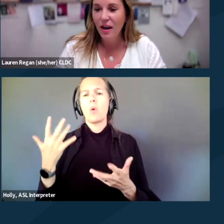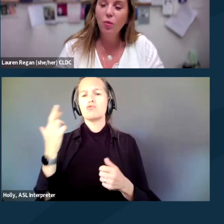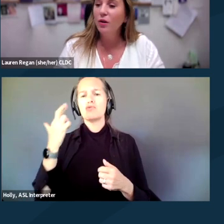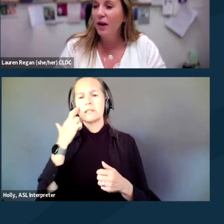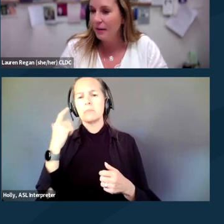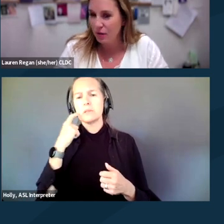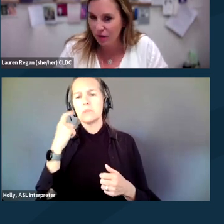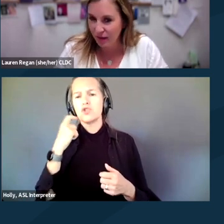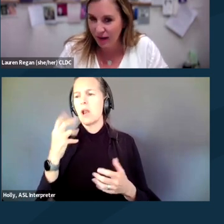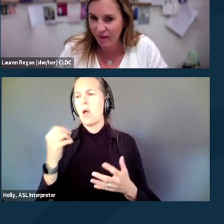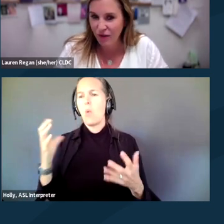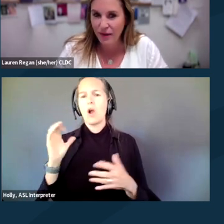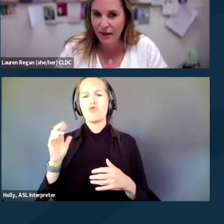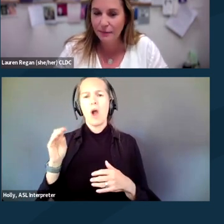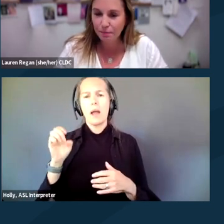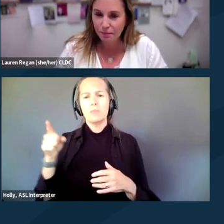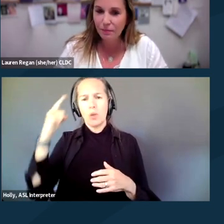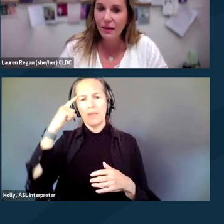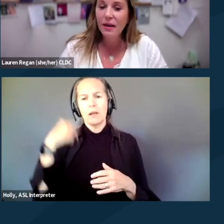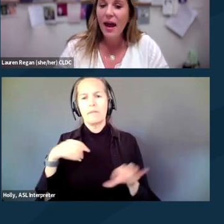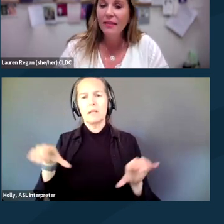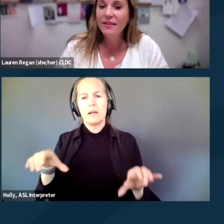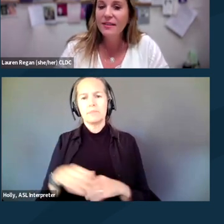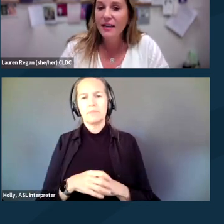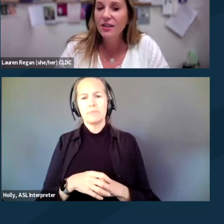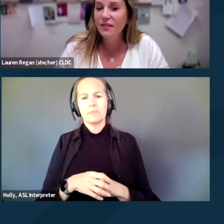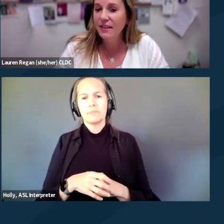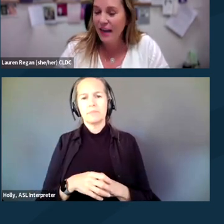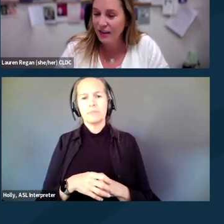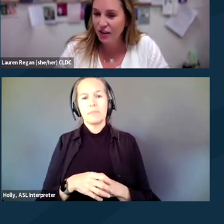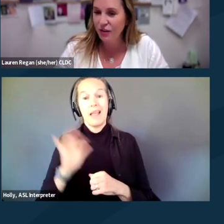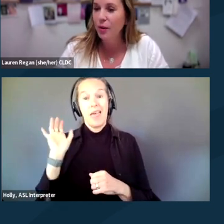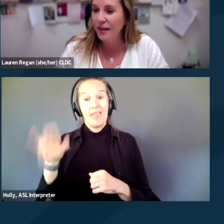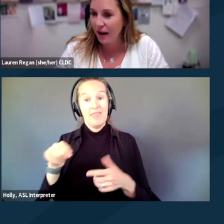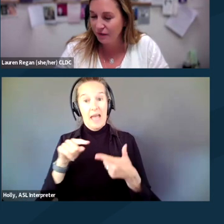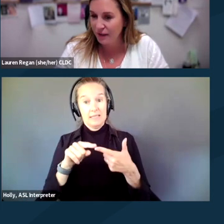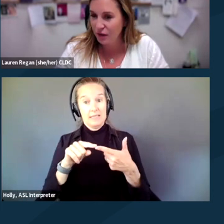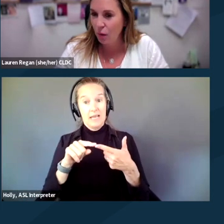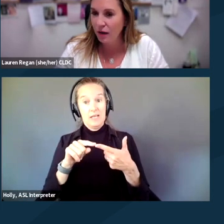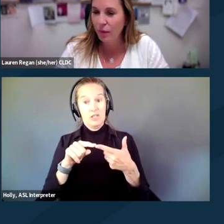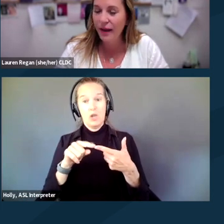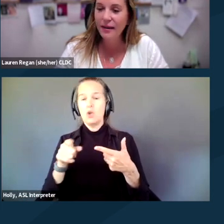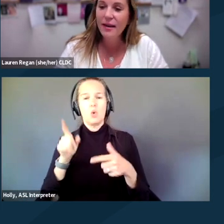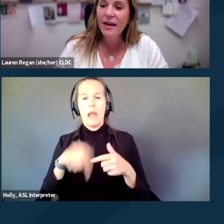and what crime do you think I have committed?" At the stage of detention, you are not free to walk away.